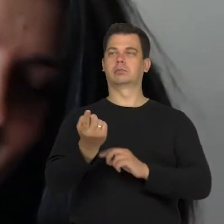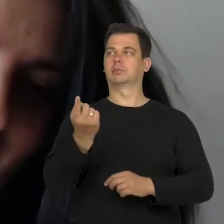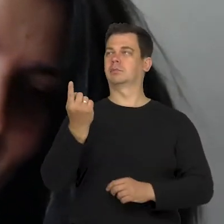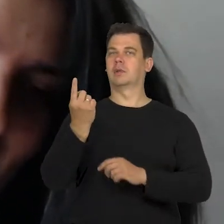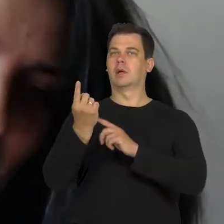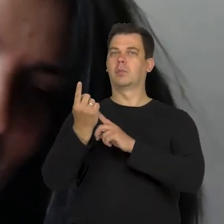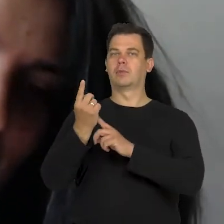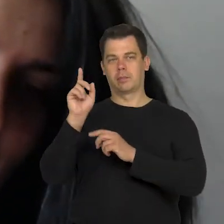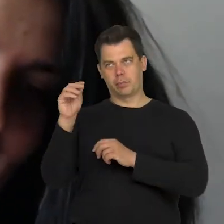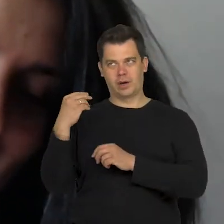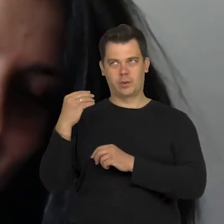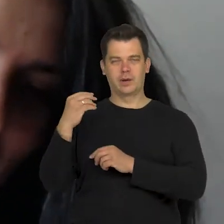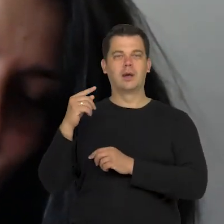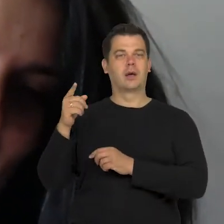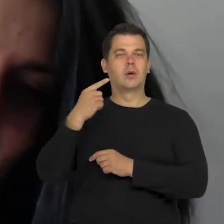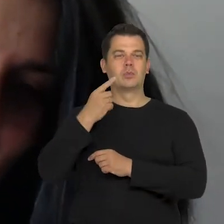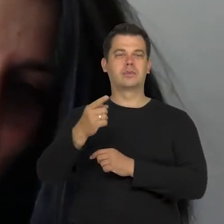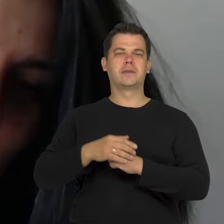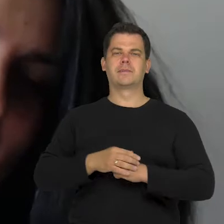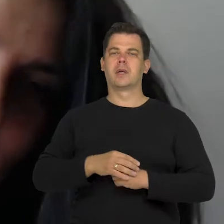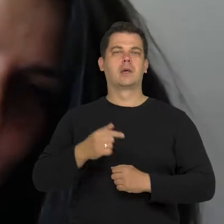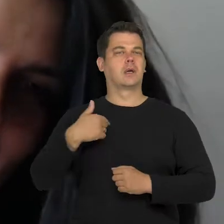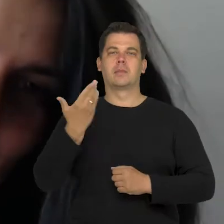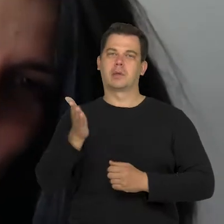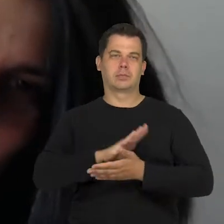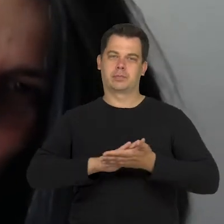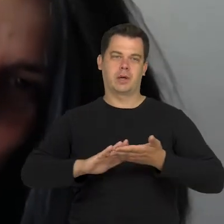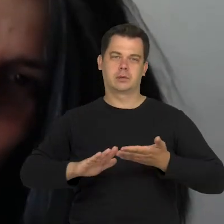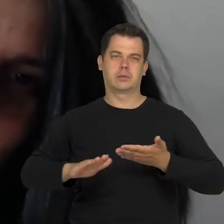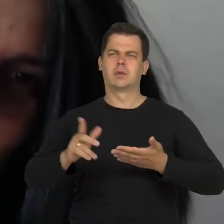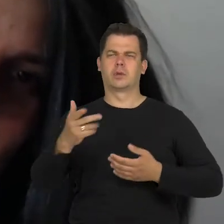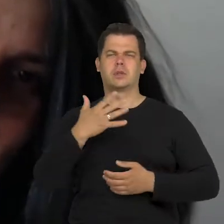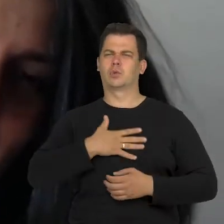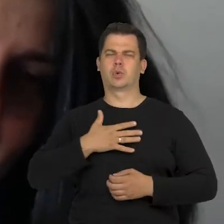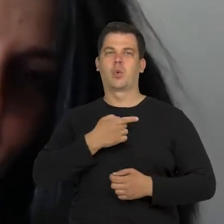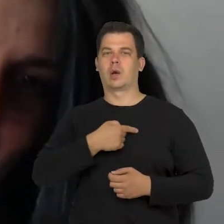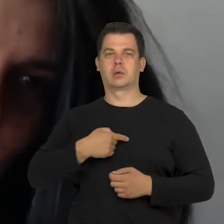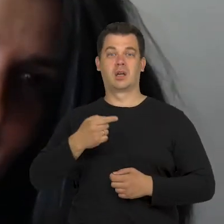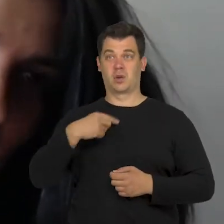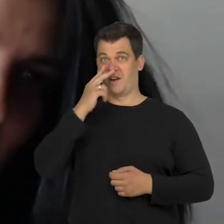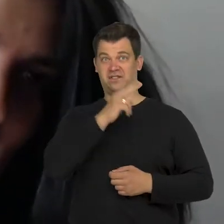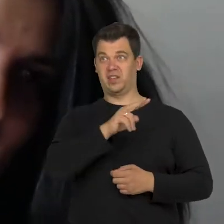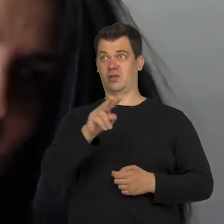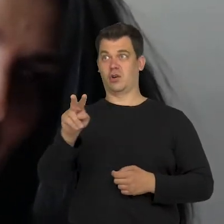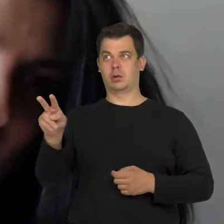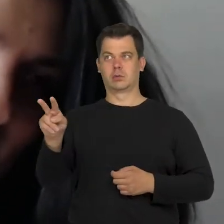she leans and says: „I apologise, don't be offended but for me, this sight is too strong.